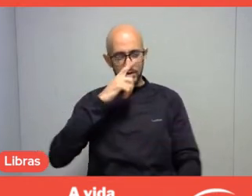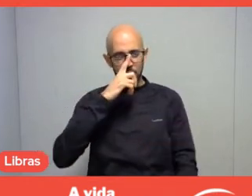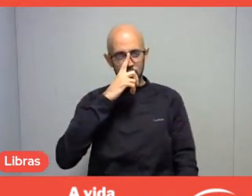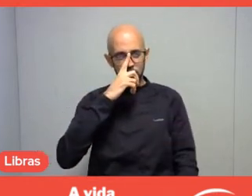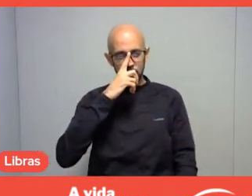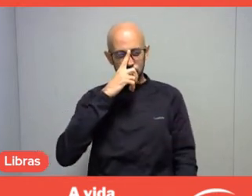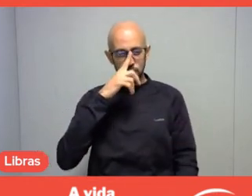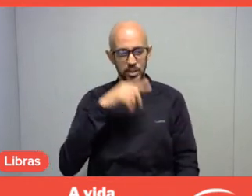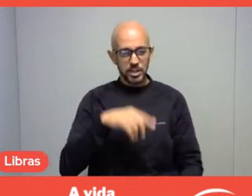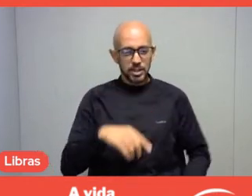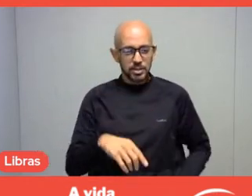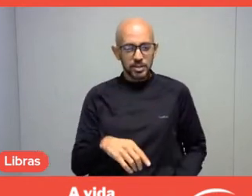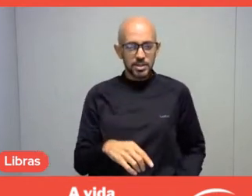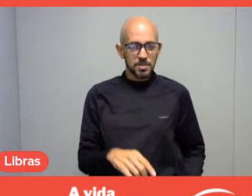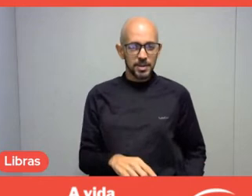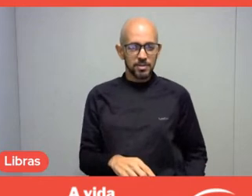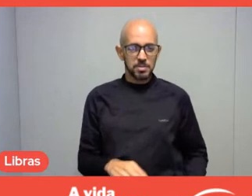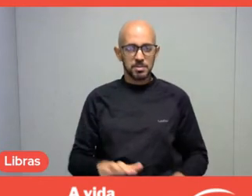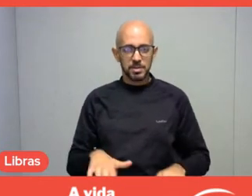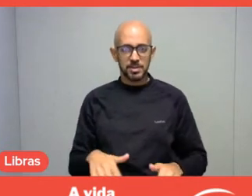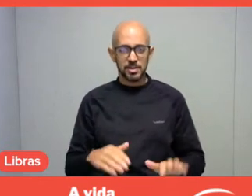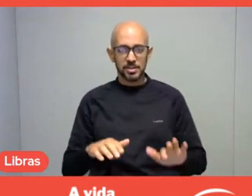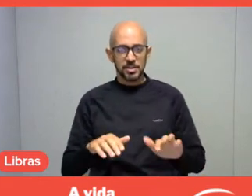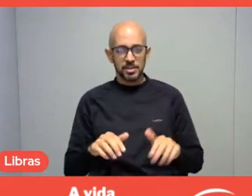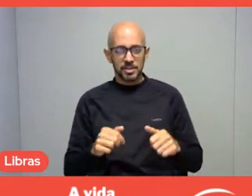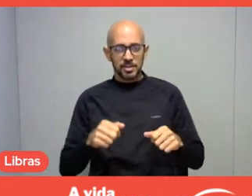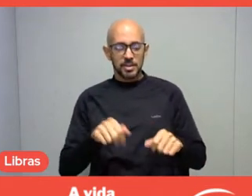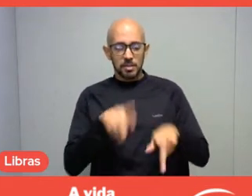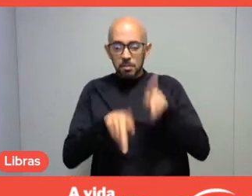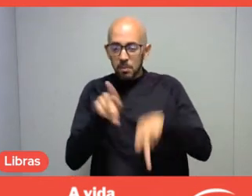the problems of some indigenous peoples,